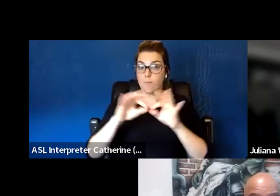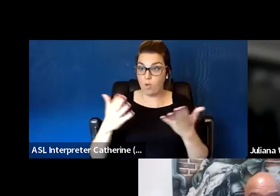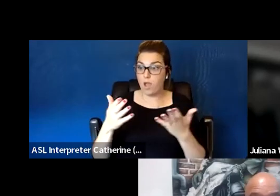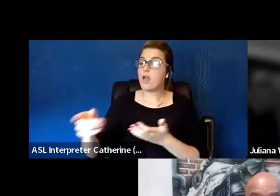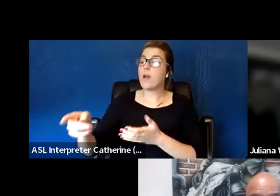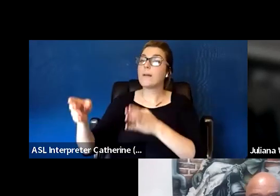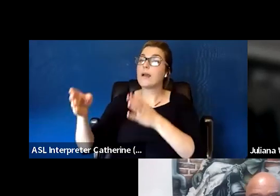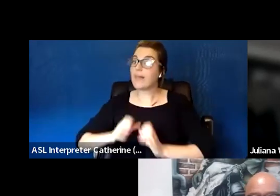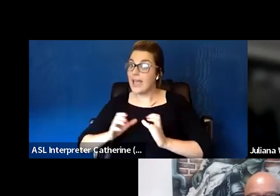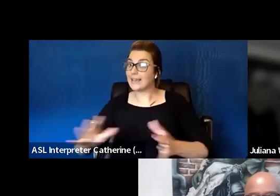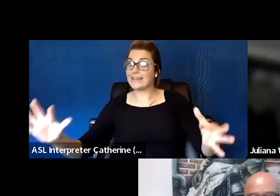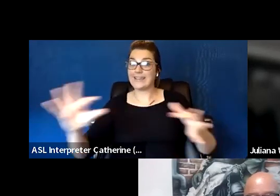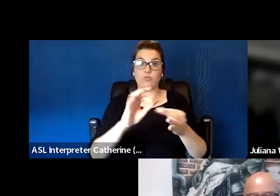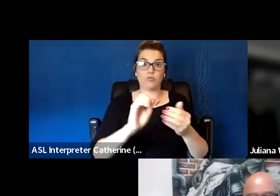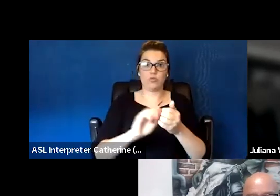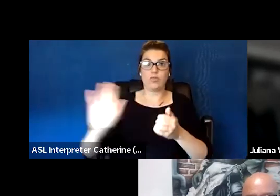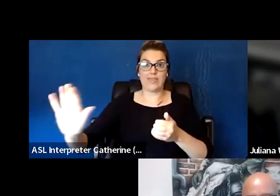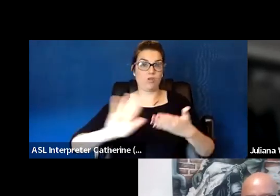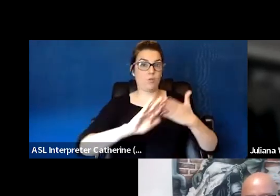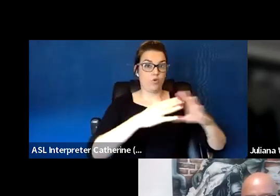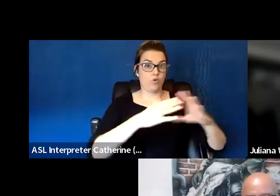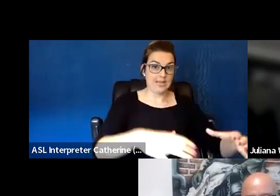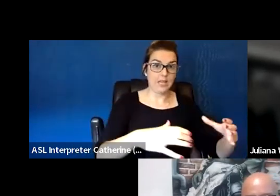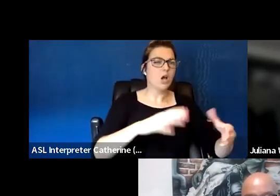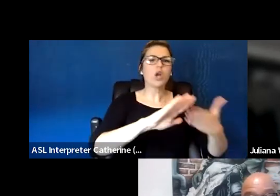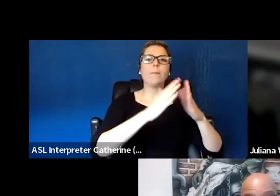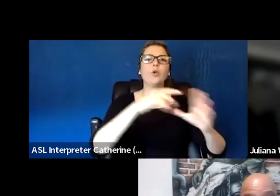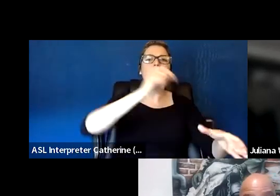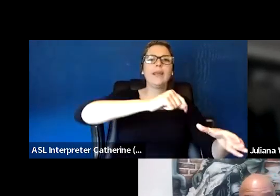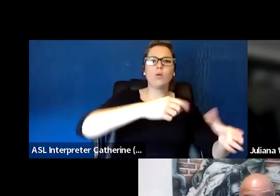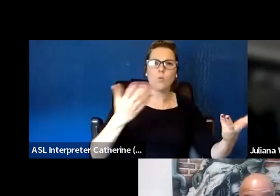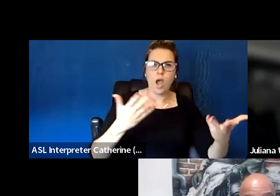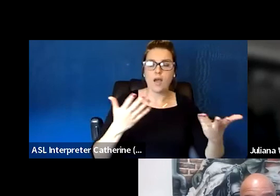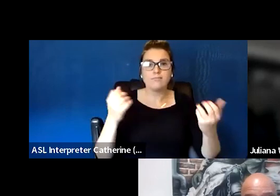whether it's a 12 step community, a behavioral health community, or the community at large,